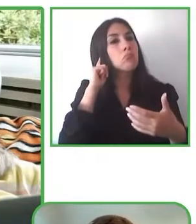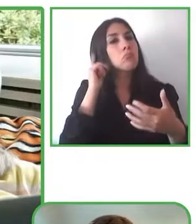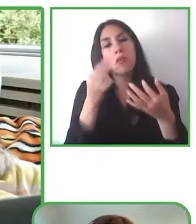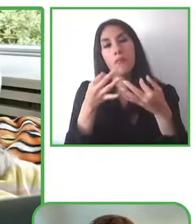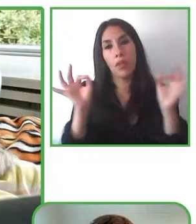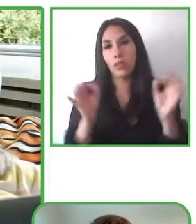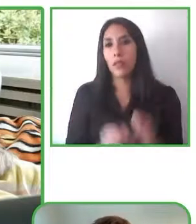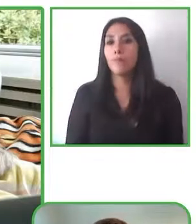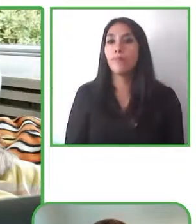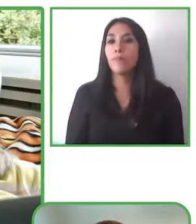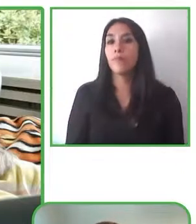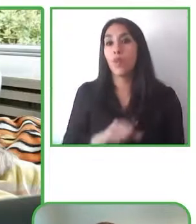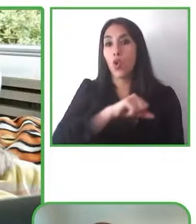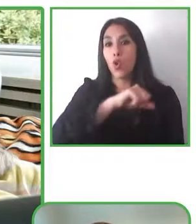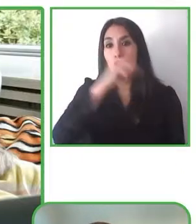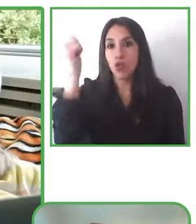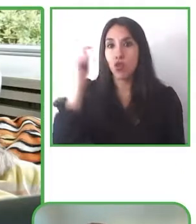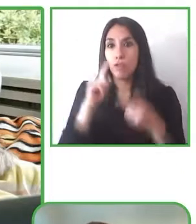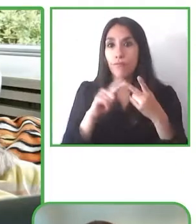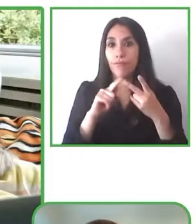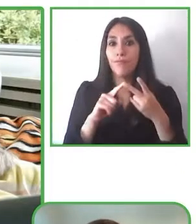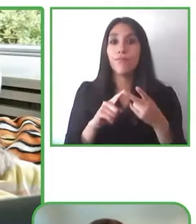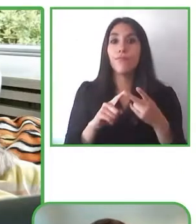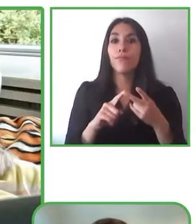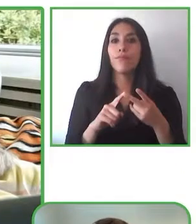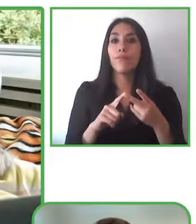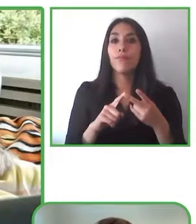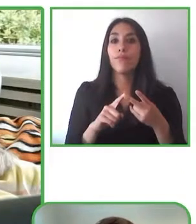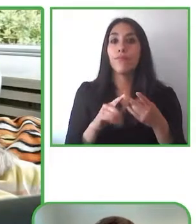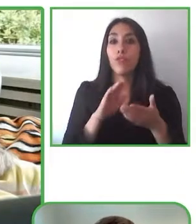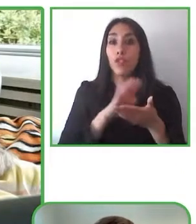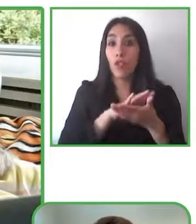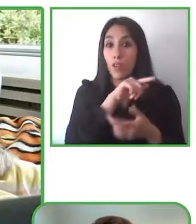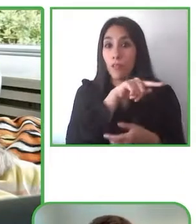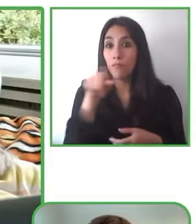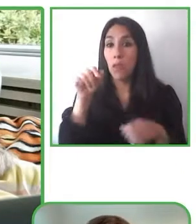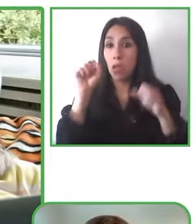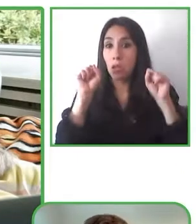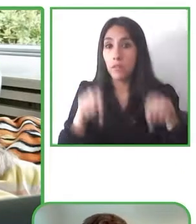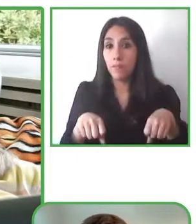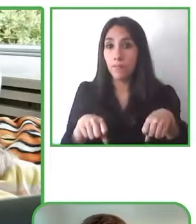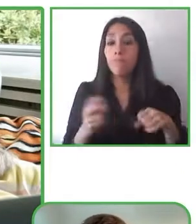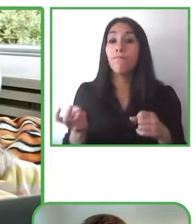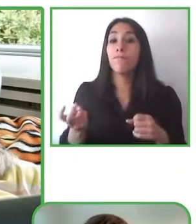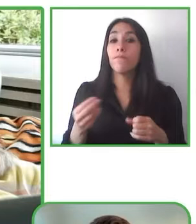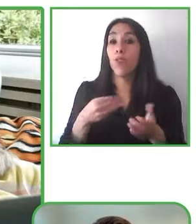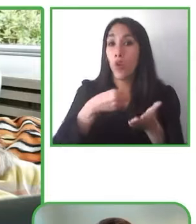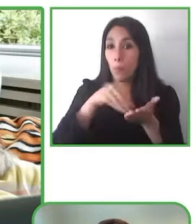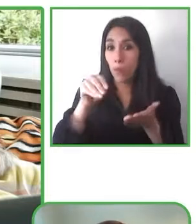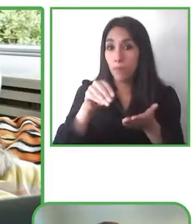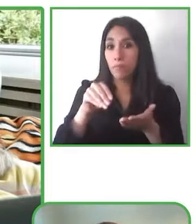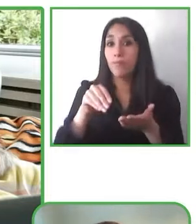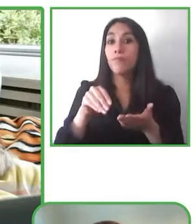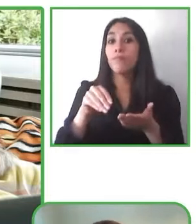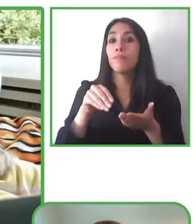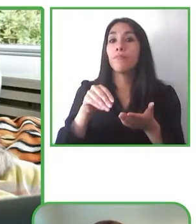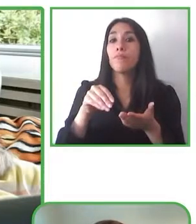services so that you might be in an educational environment, and you have to watch a movie in a foreign language and people with disabilities they